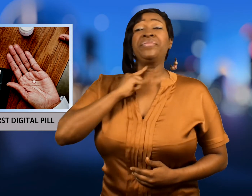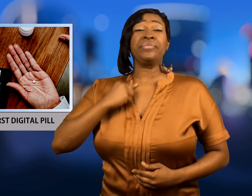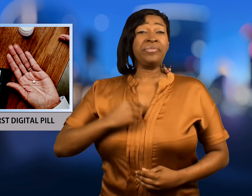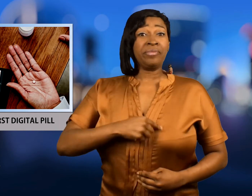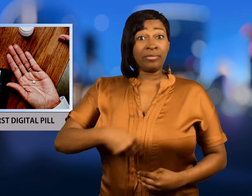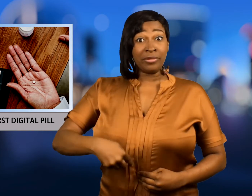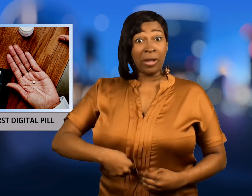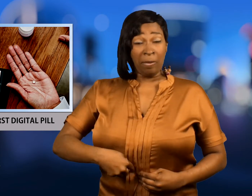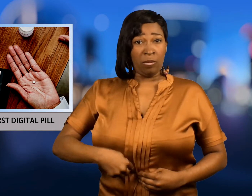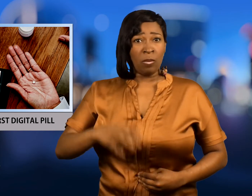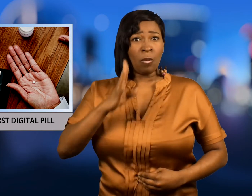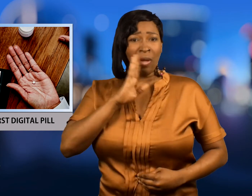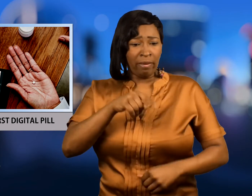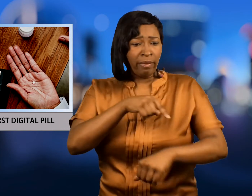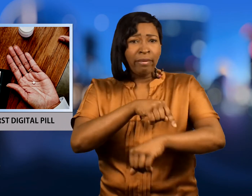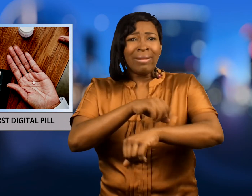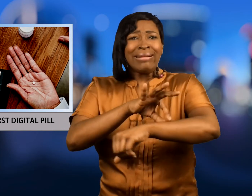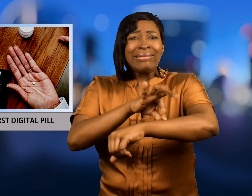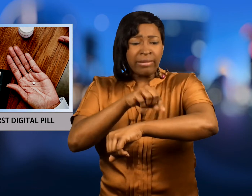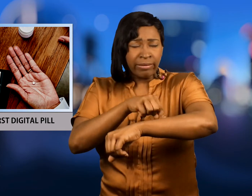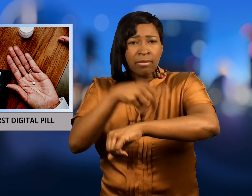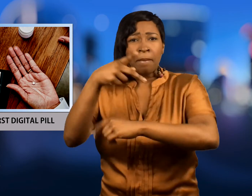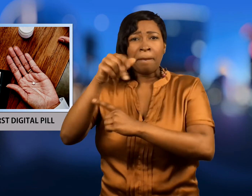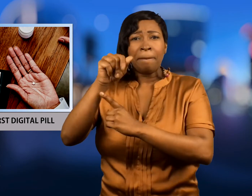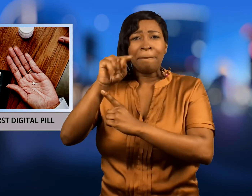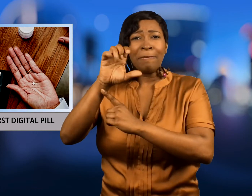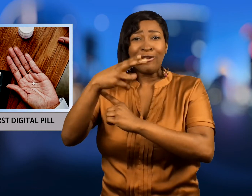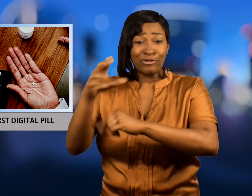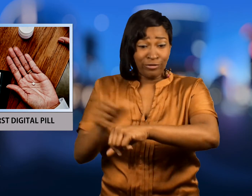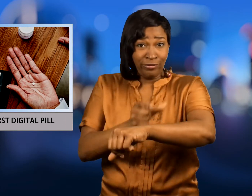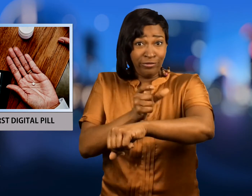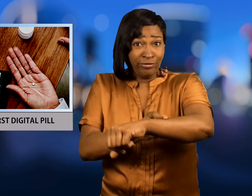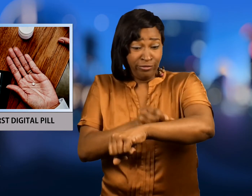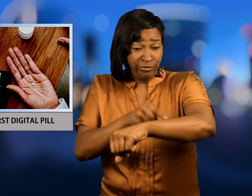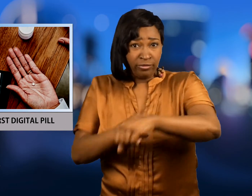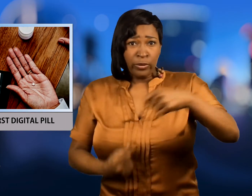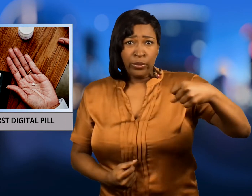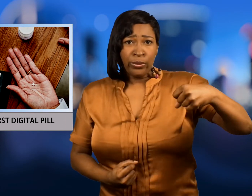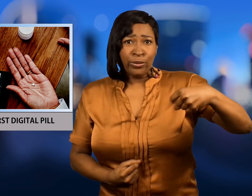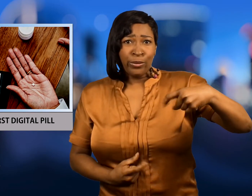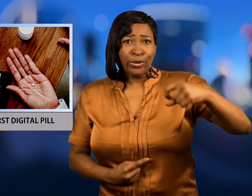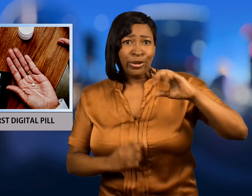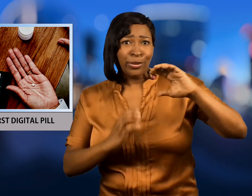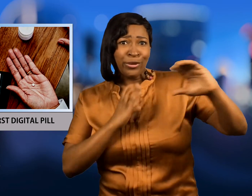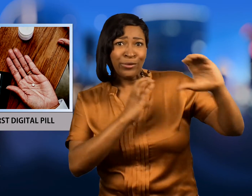sends a message to a patch worn on the skin.